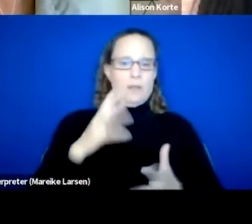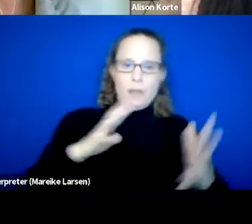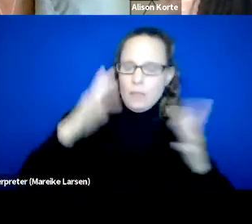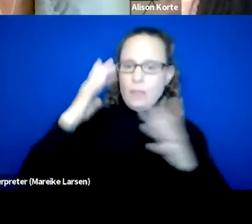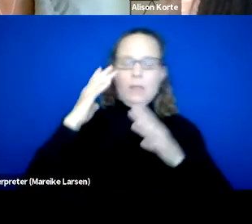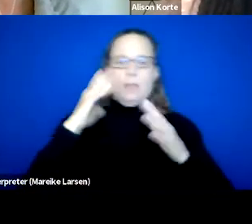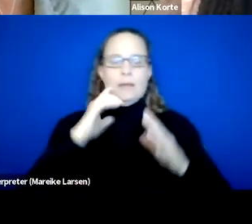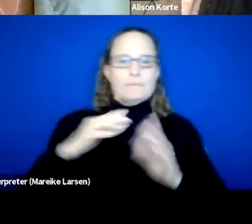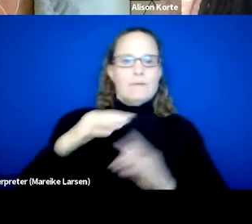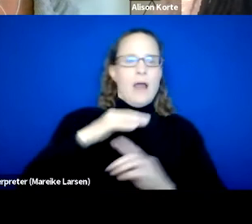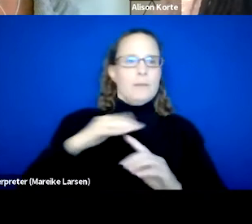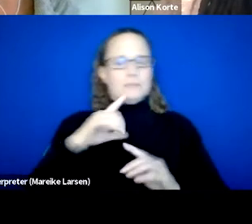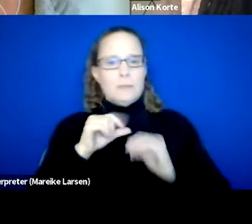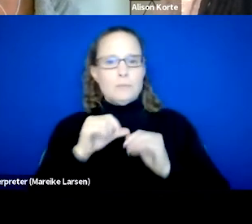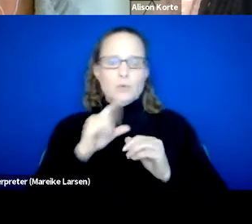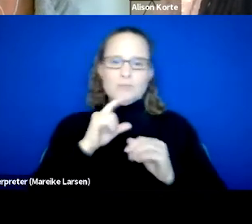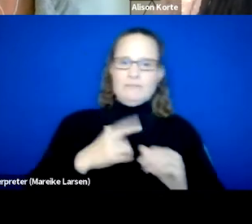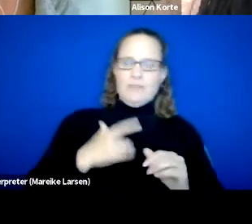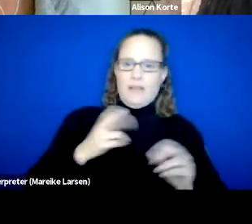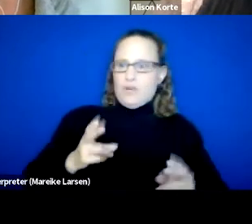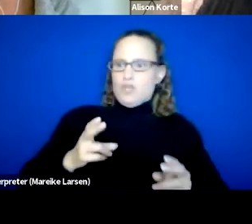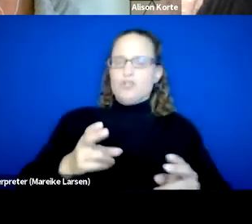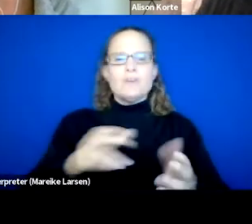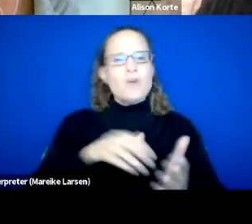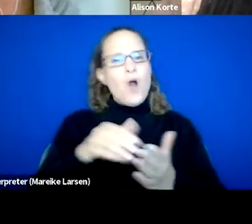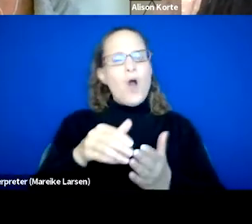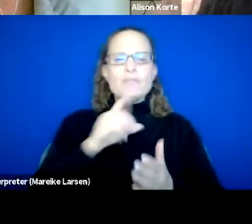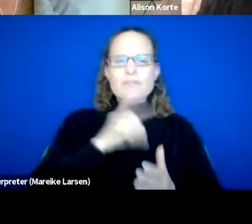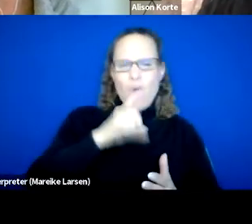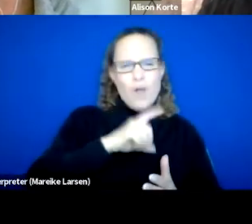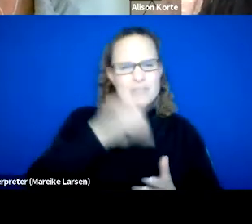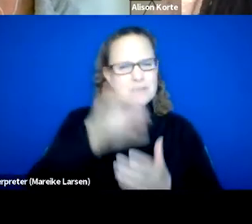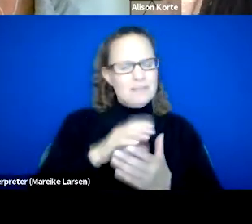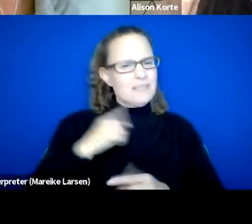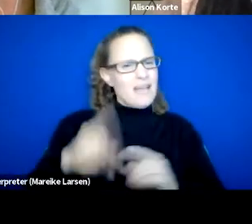that produce an ongoing sense of urgency. We often falsely believe that we cannot be urgent and intentional.